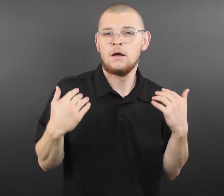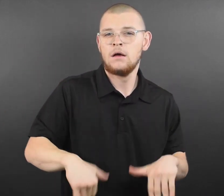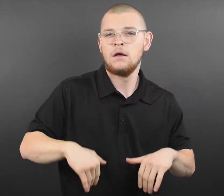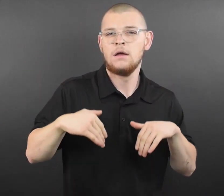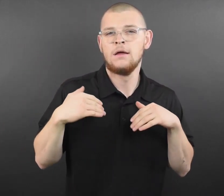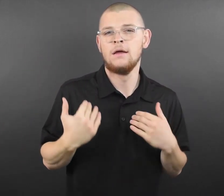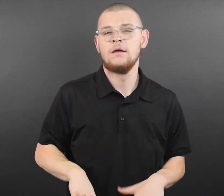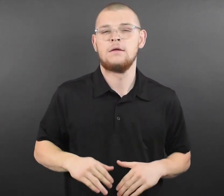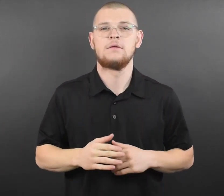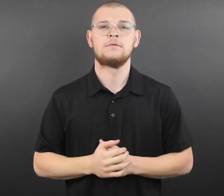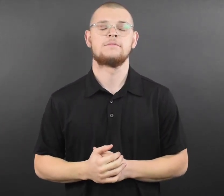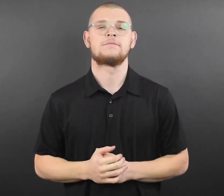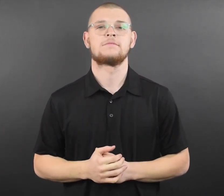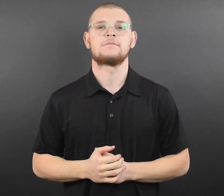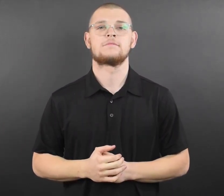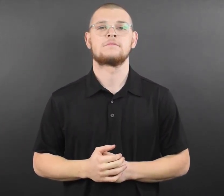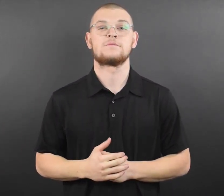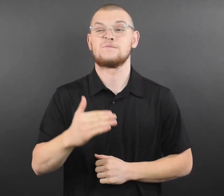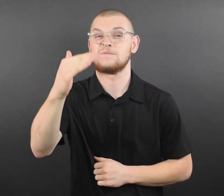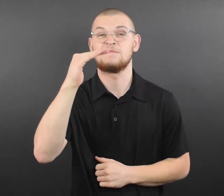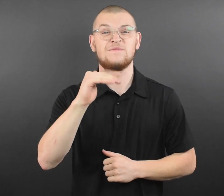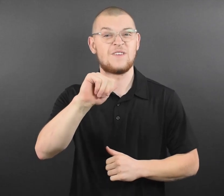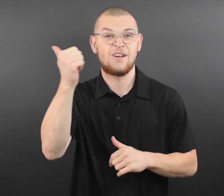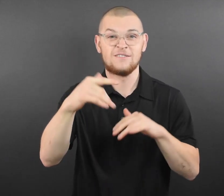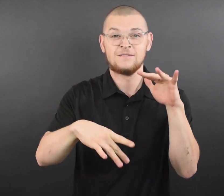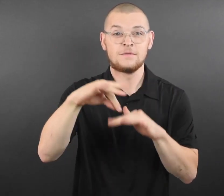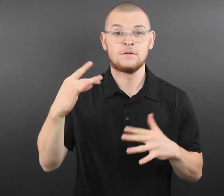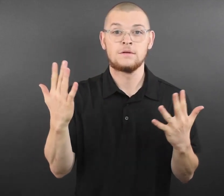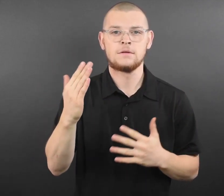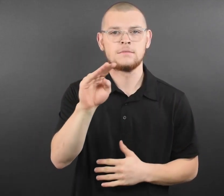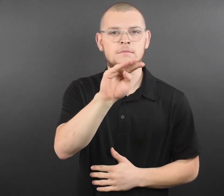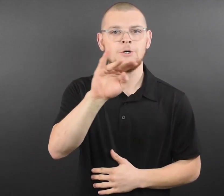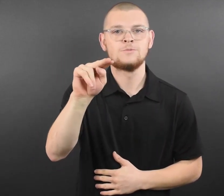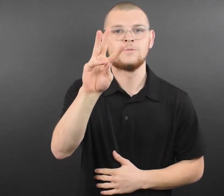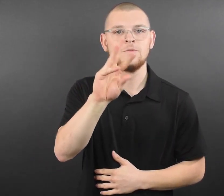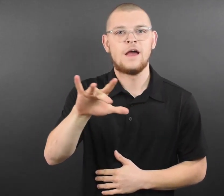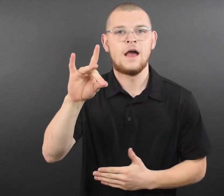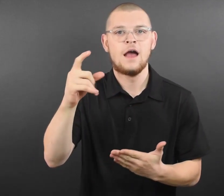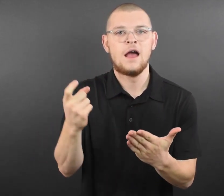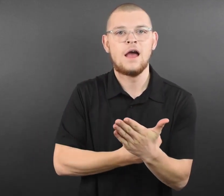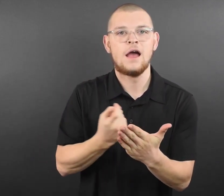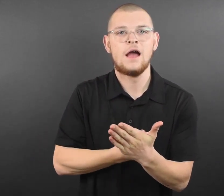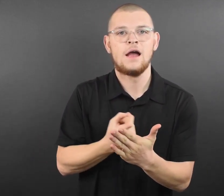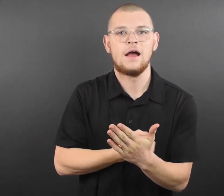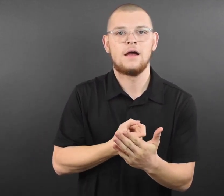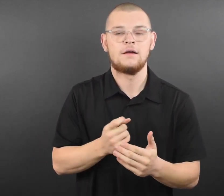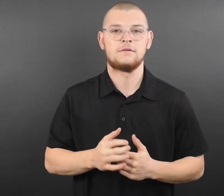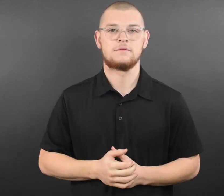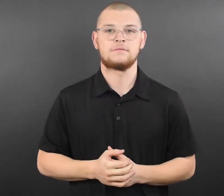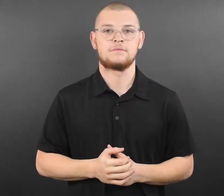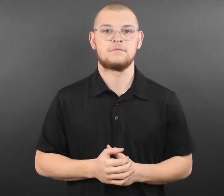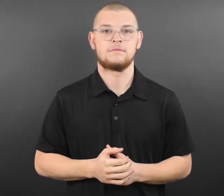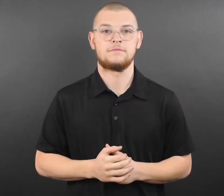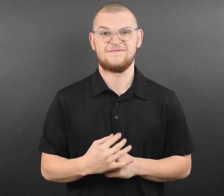● Pizza Party: Tickets for 20 individuals on one of the exclusive Twins executive office balconies